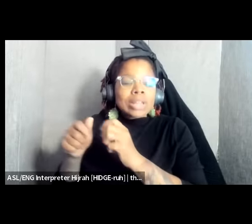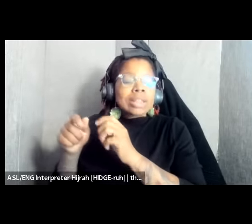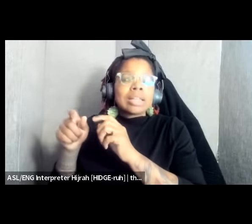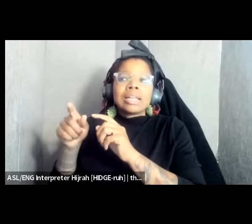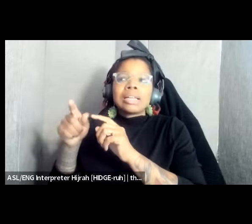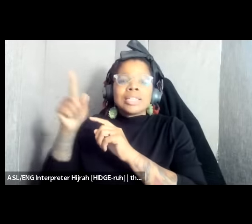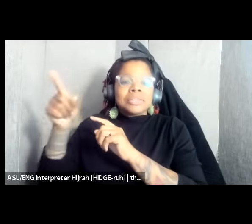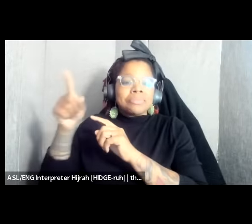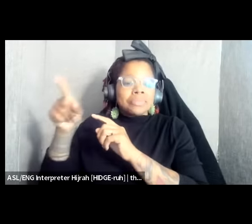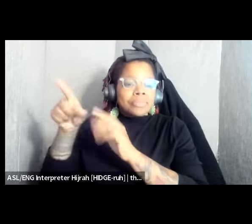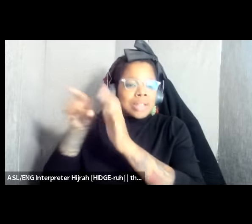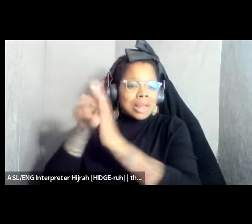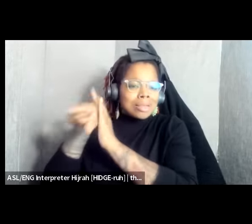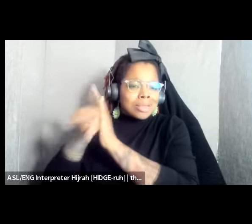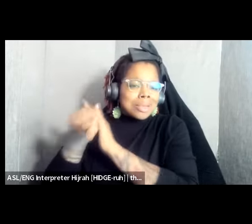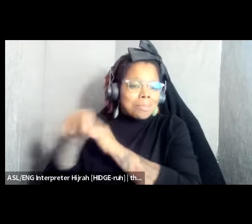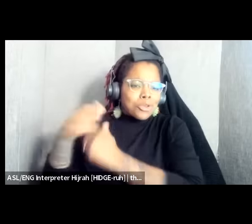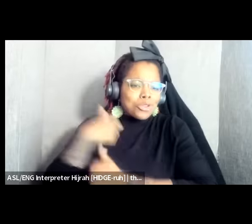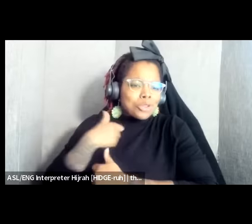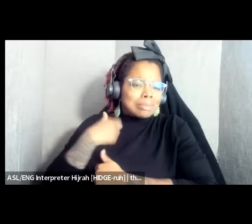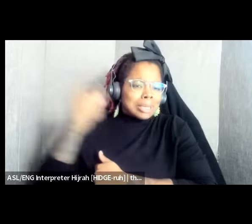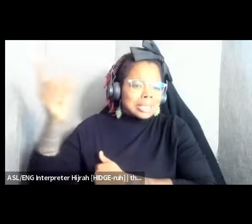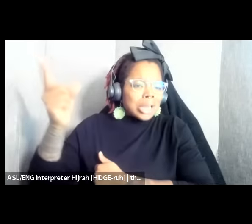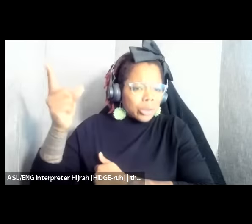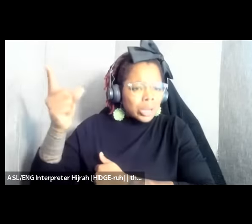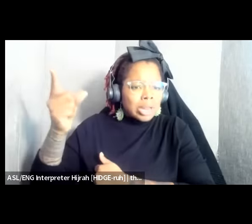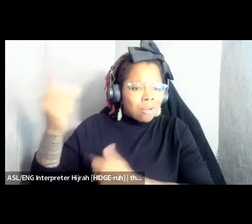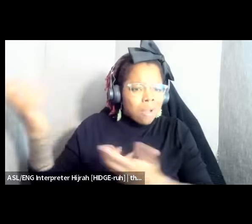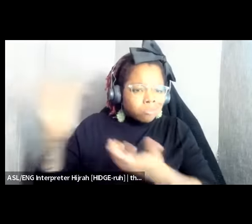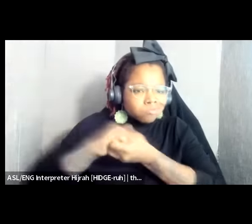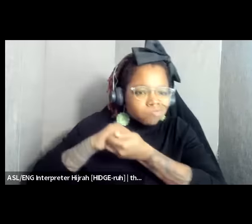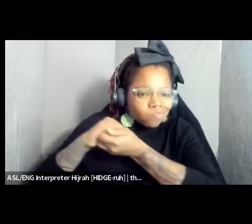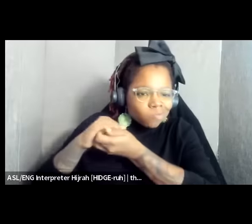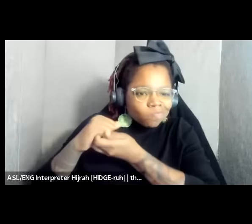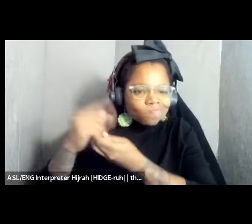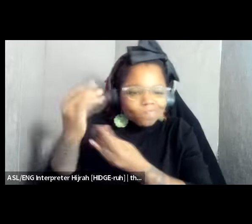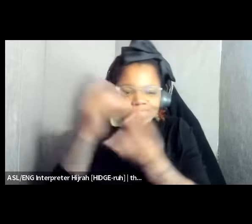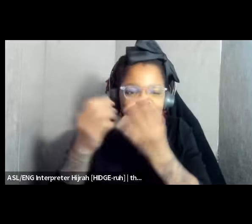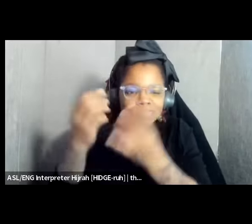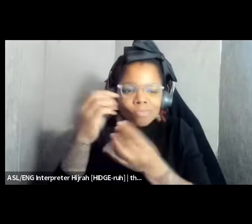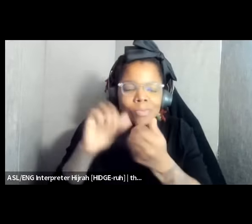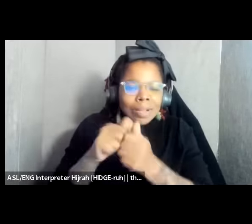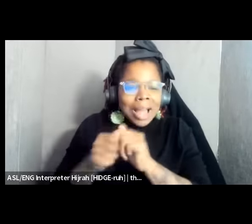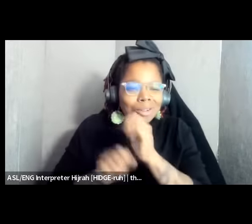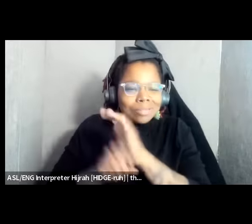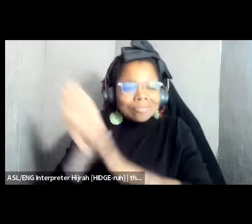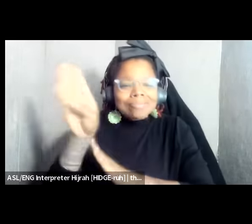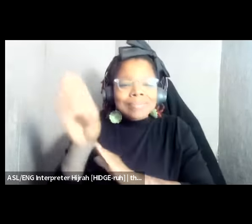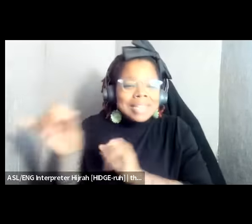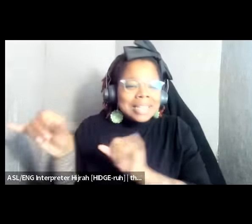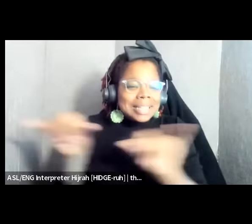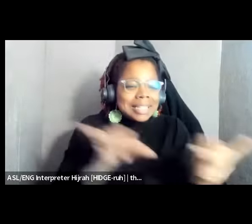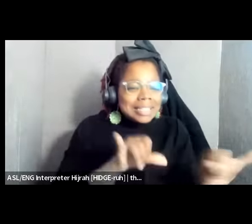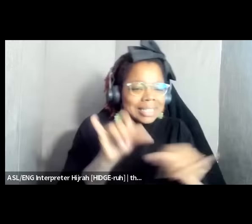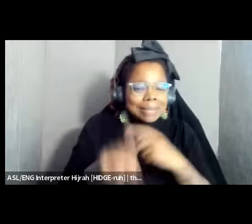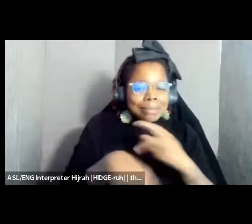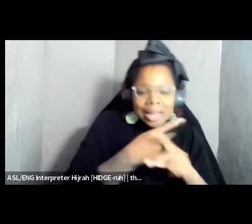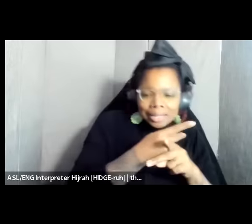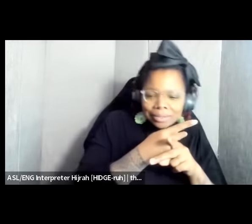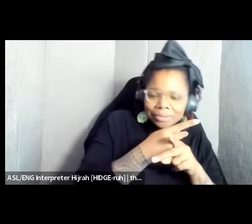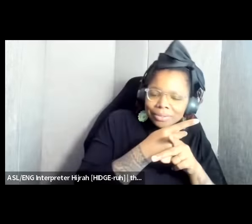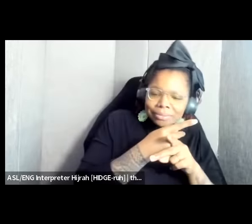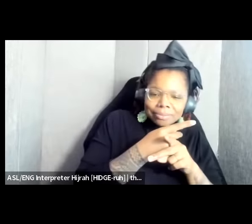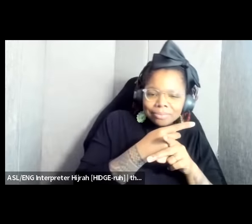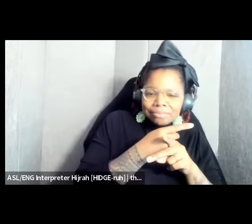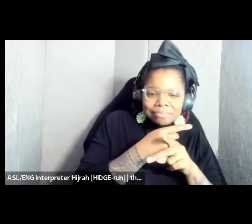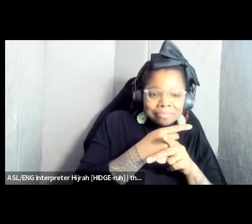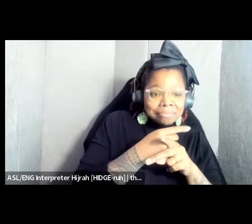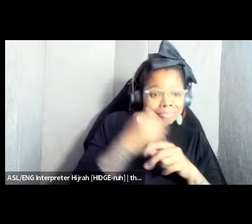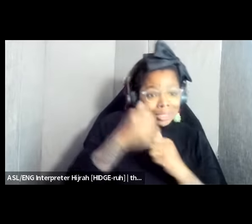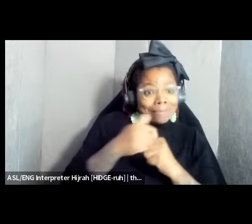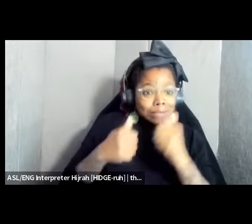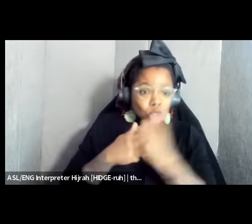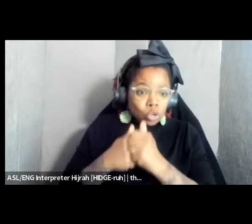murderous military um in order to build the same sort of of um of yeah infrastructure to train the